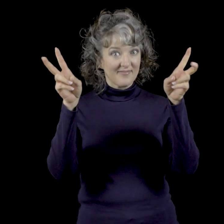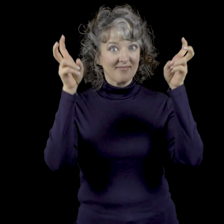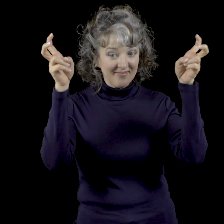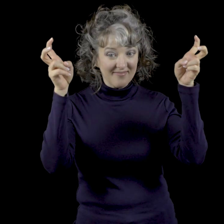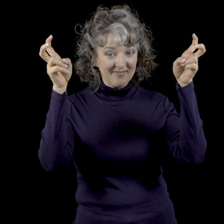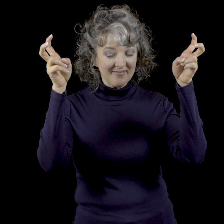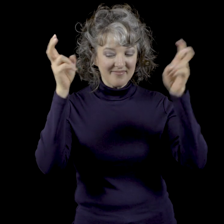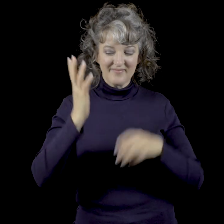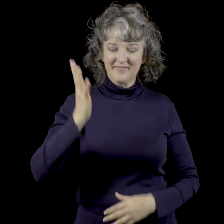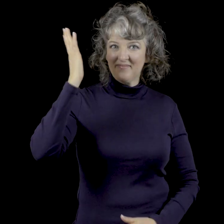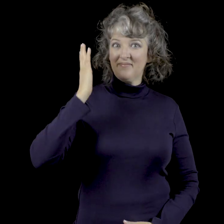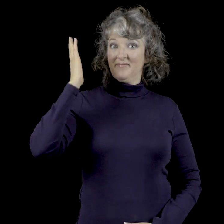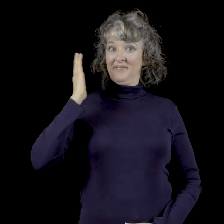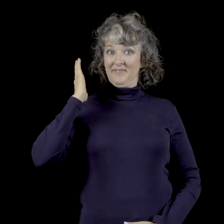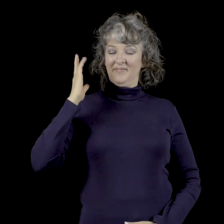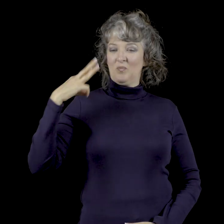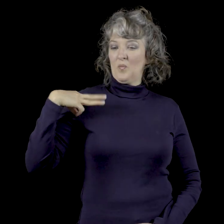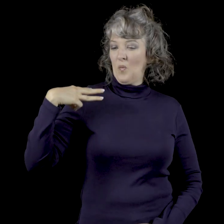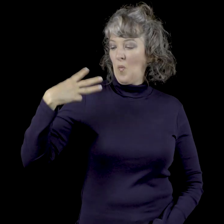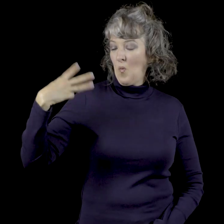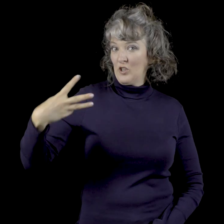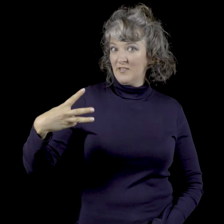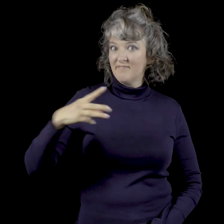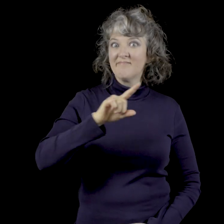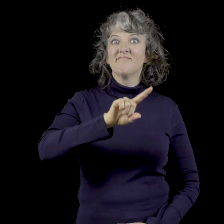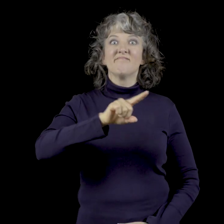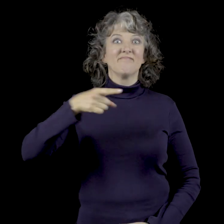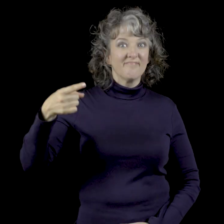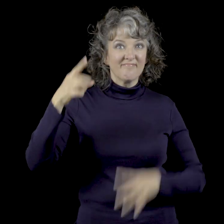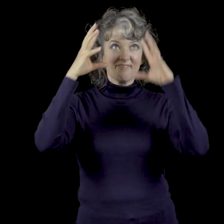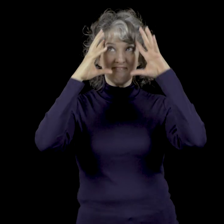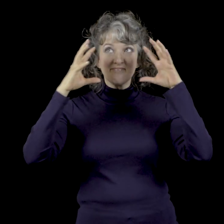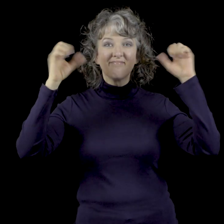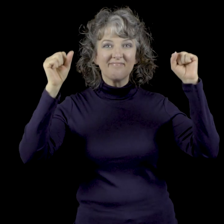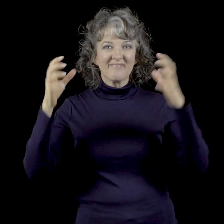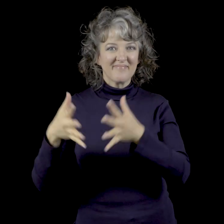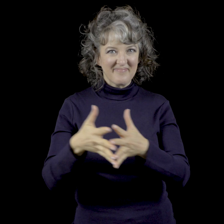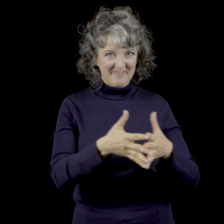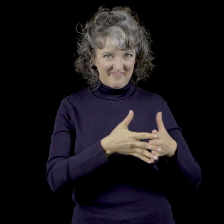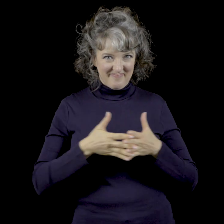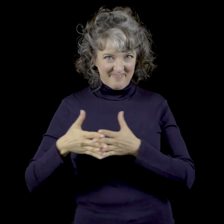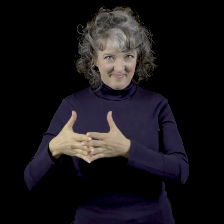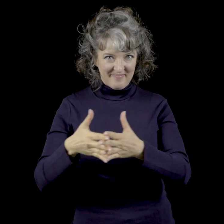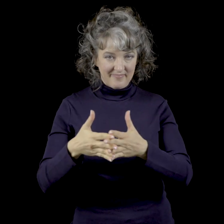Title Past George Washington First President America